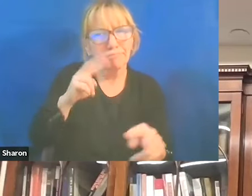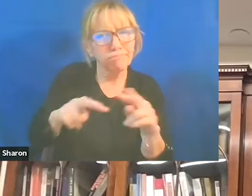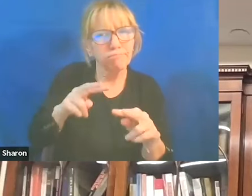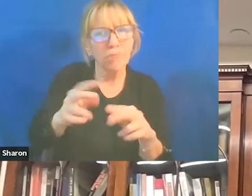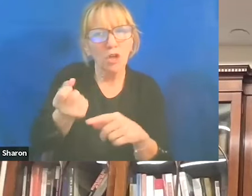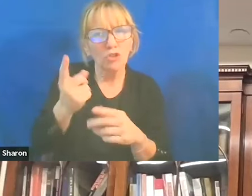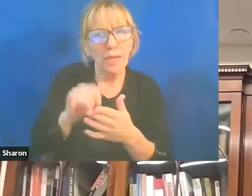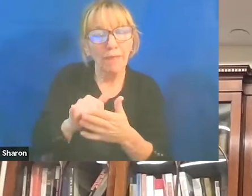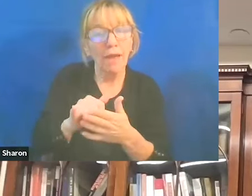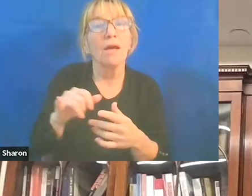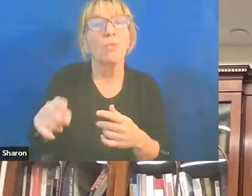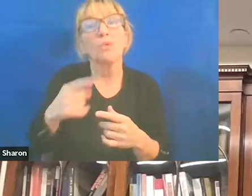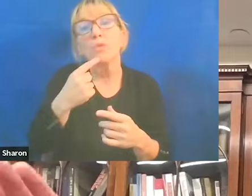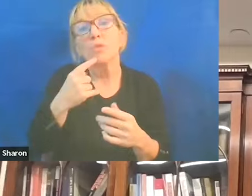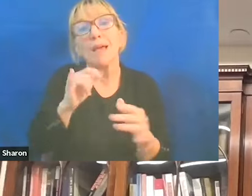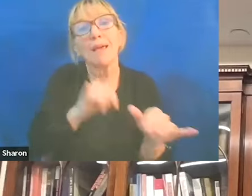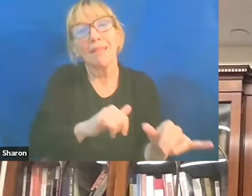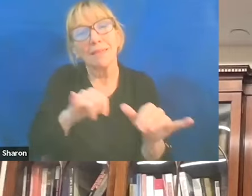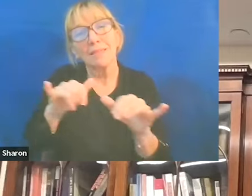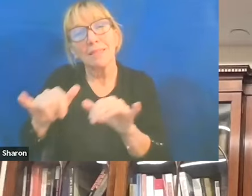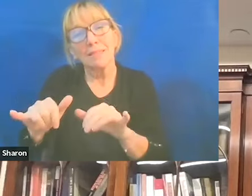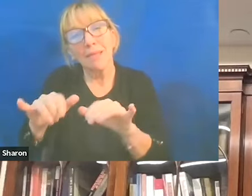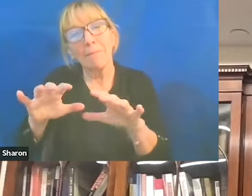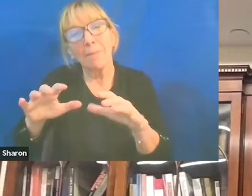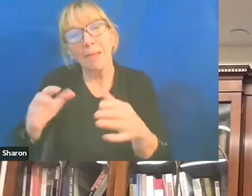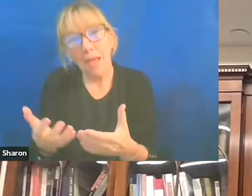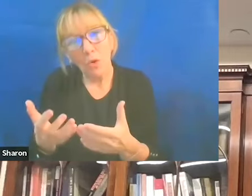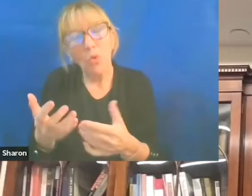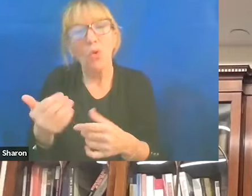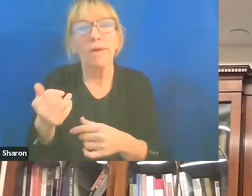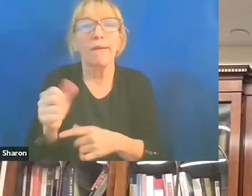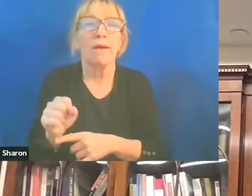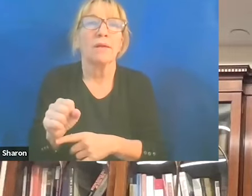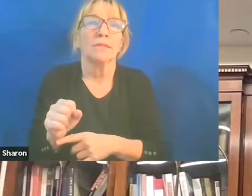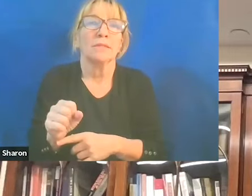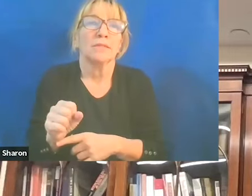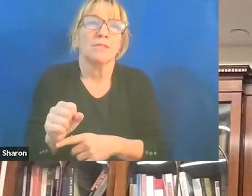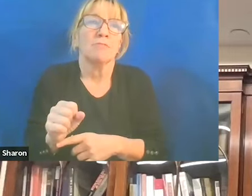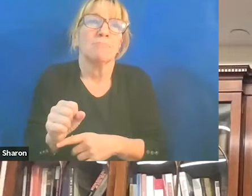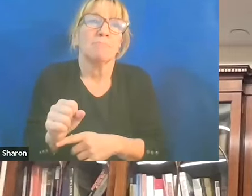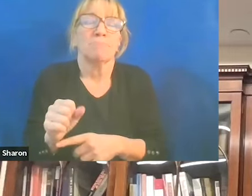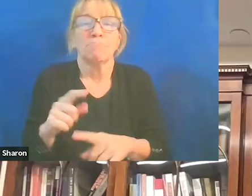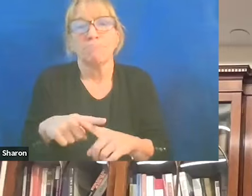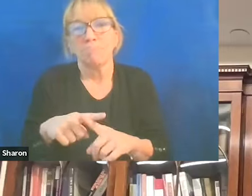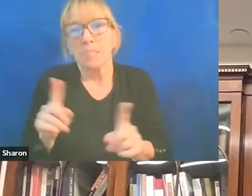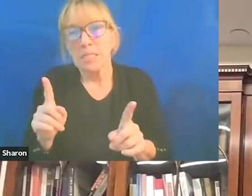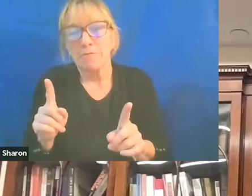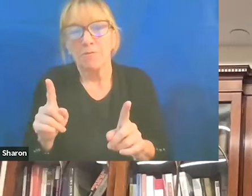Do you put that in the same category as, you know, different forms of anti-Zionism